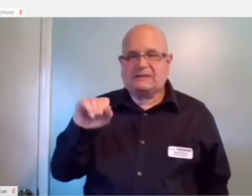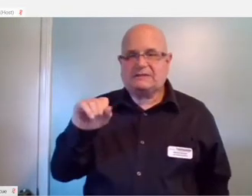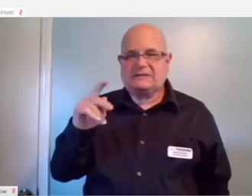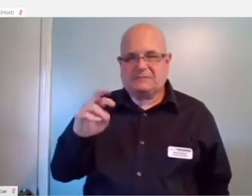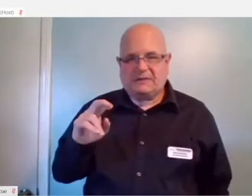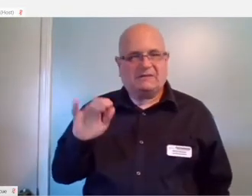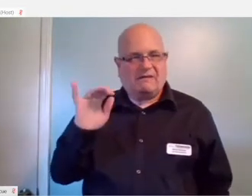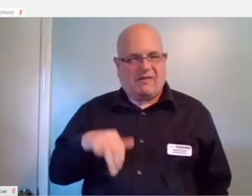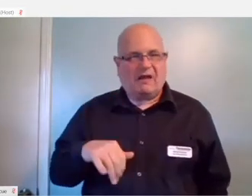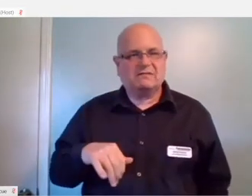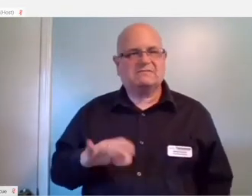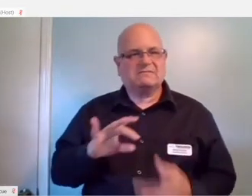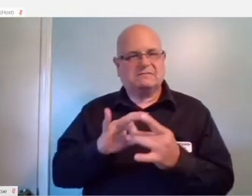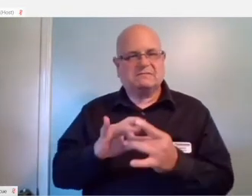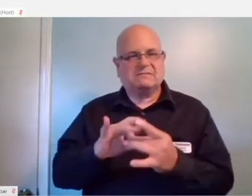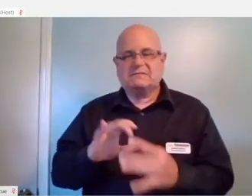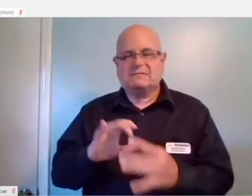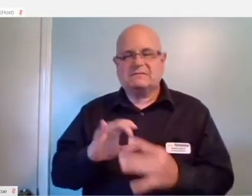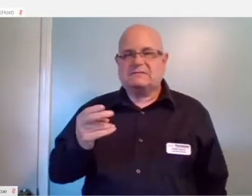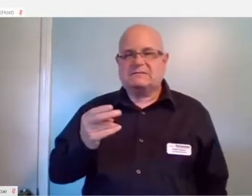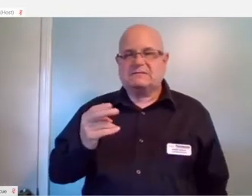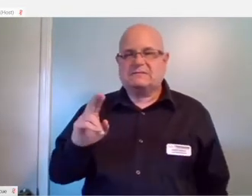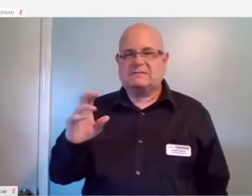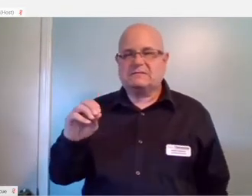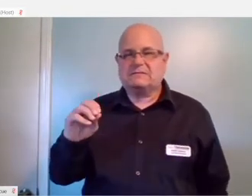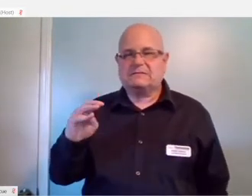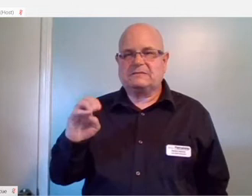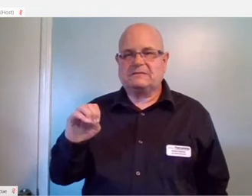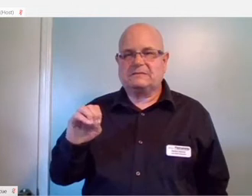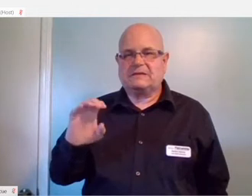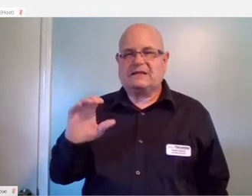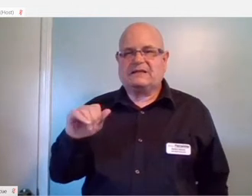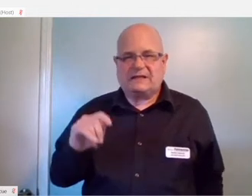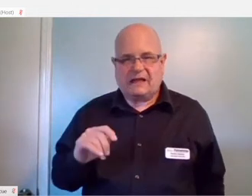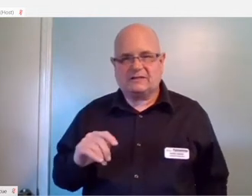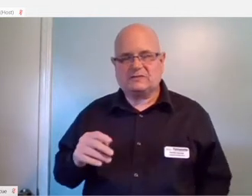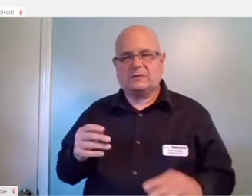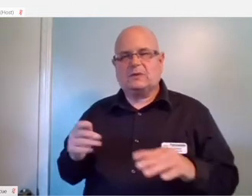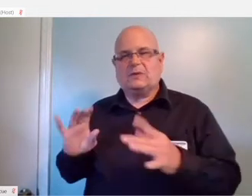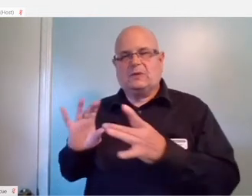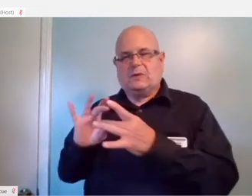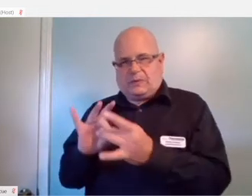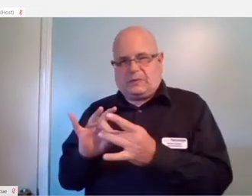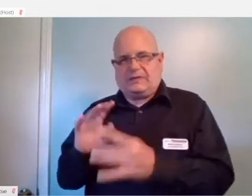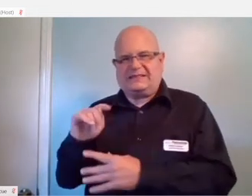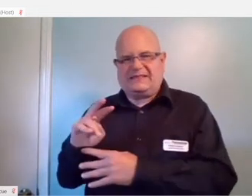Chromecast is a small dongle that you took up to the back of your TV and it allows you